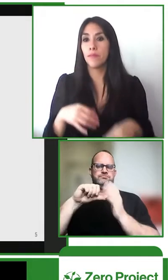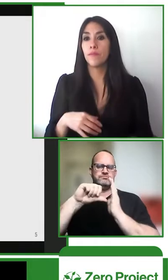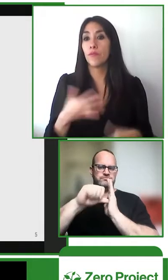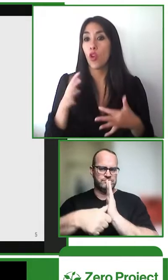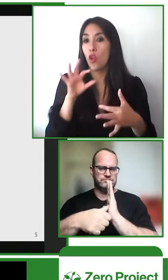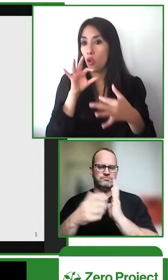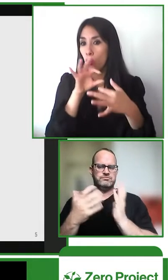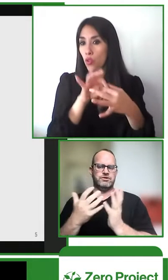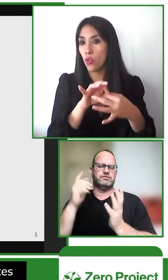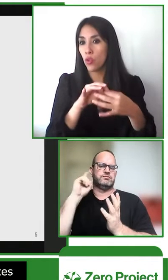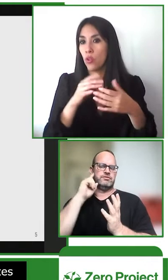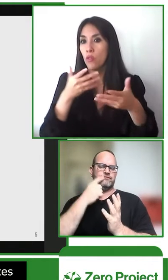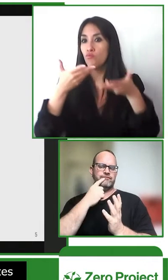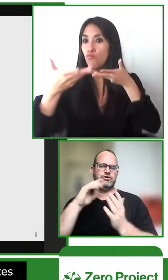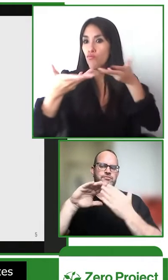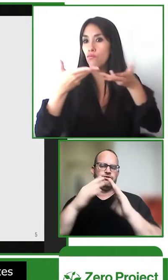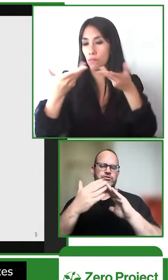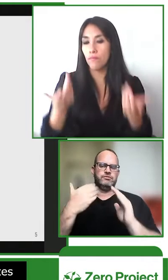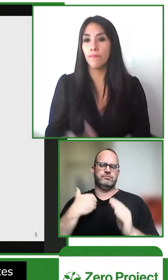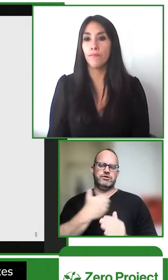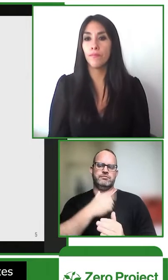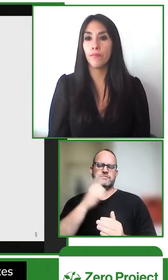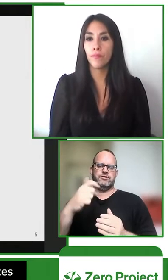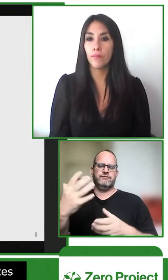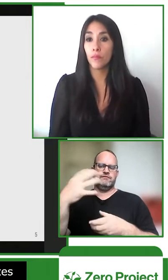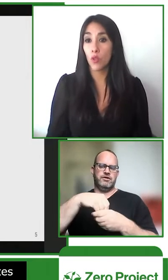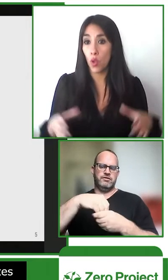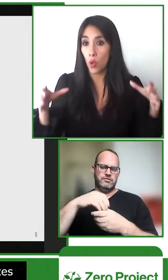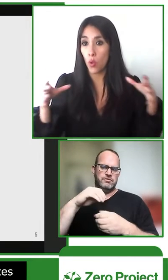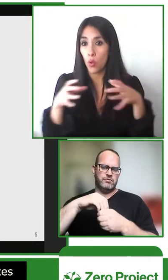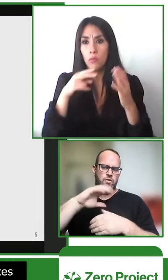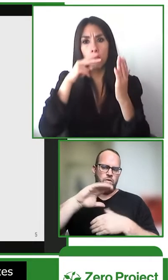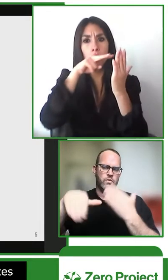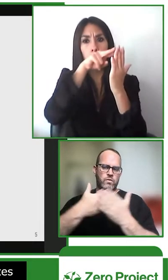can be involved and we emphasize the importance of having deaf community